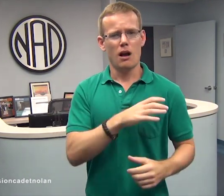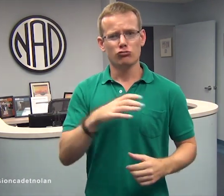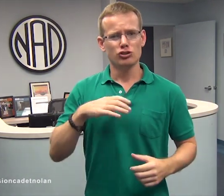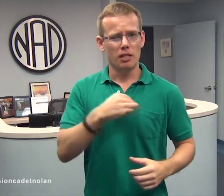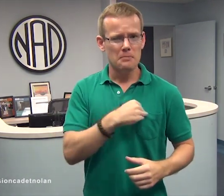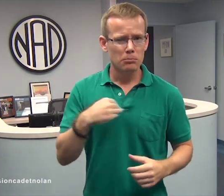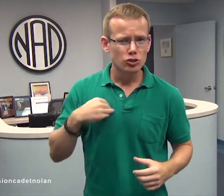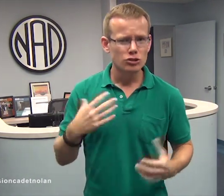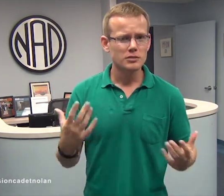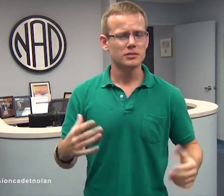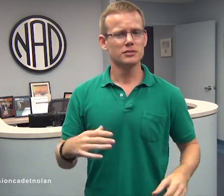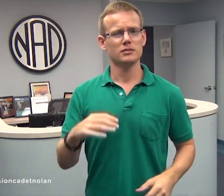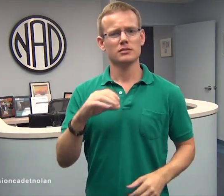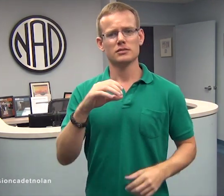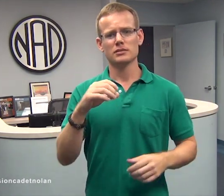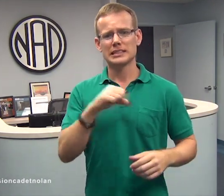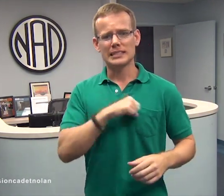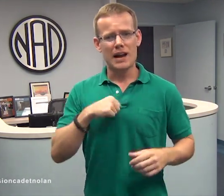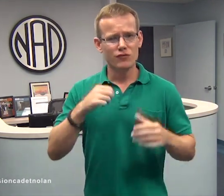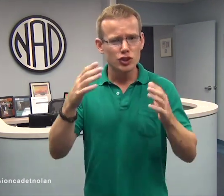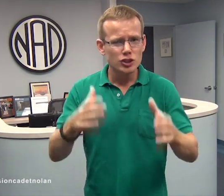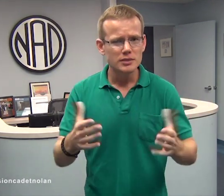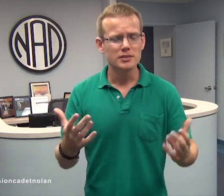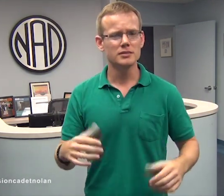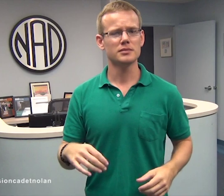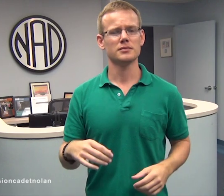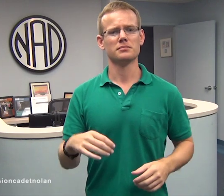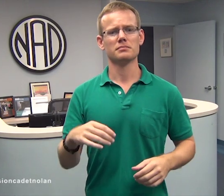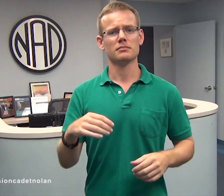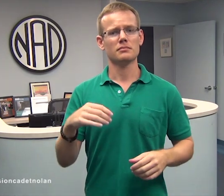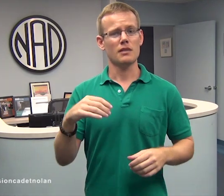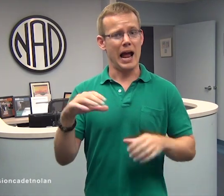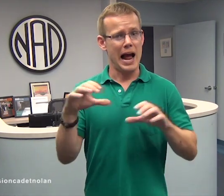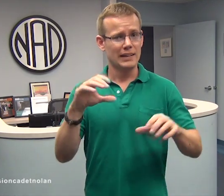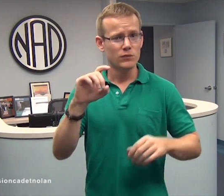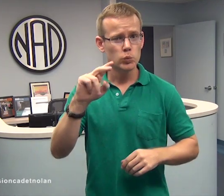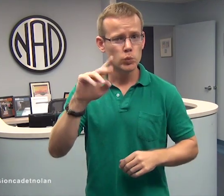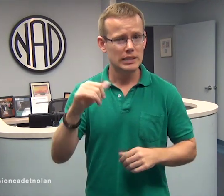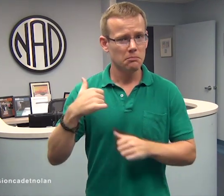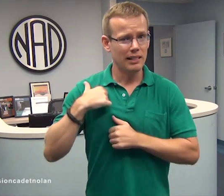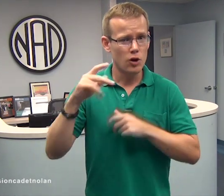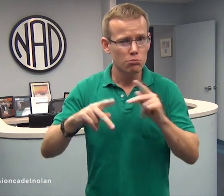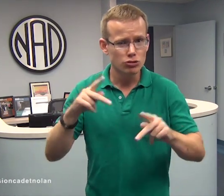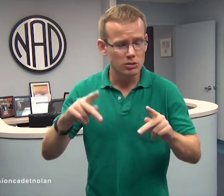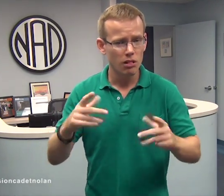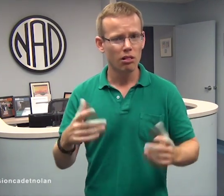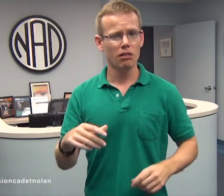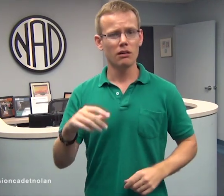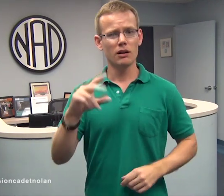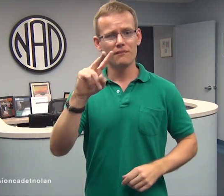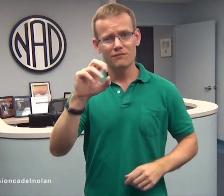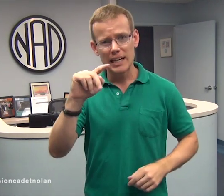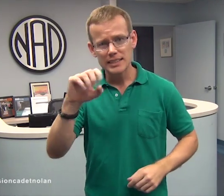Congressional members, staffers, active duty military personnel, veterans, lobbyists